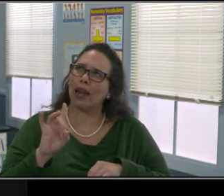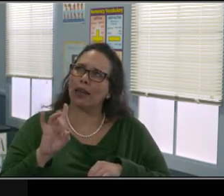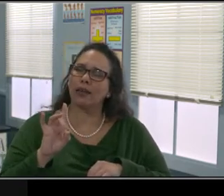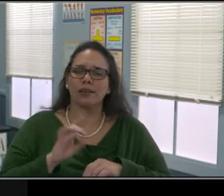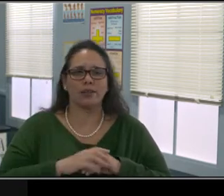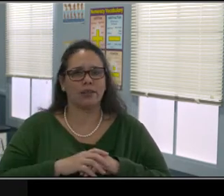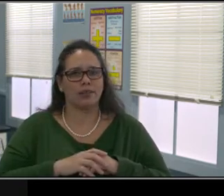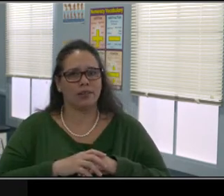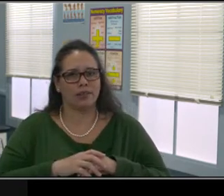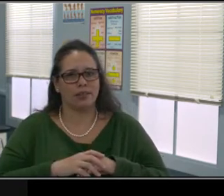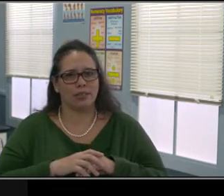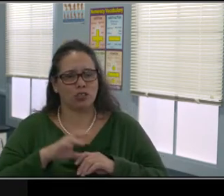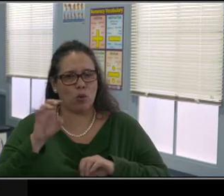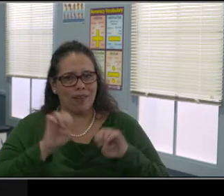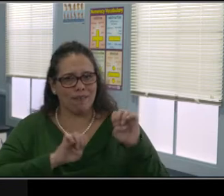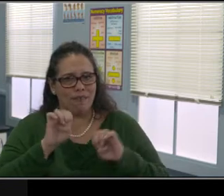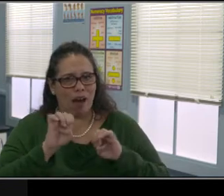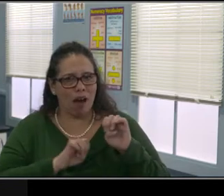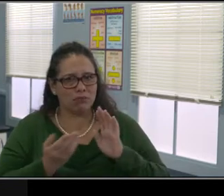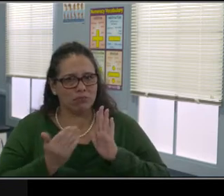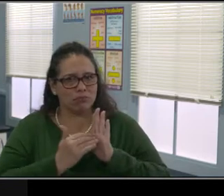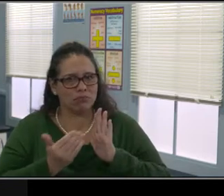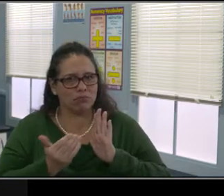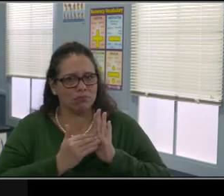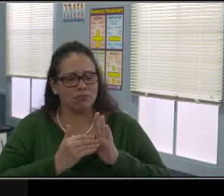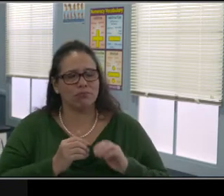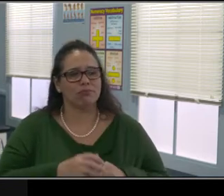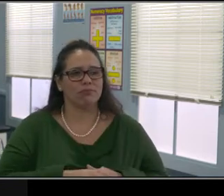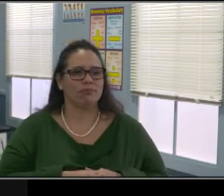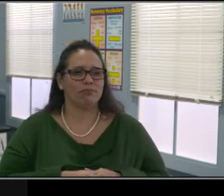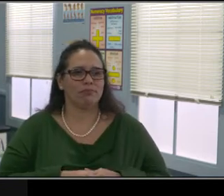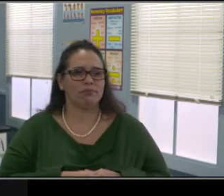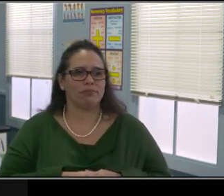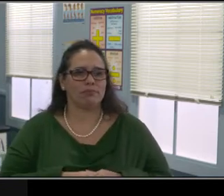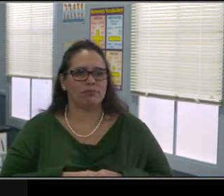Come to an agreement for logging on, okay? Next slide, please.